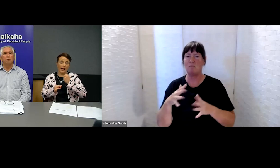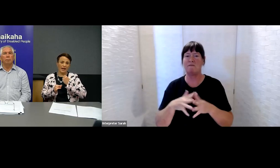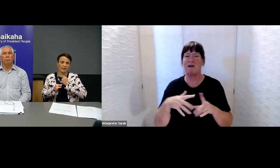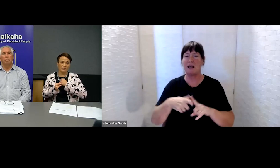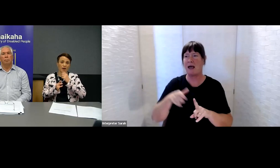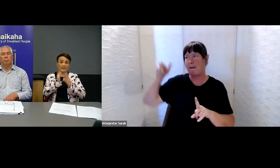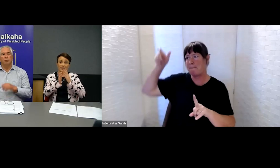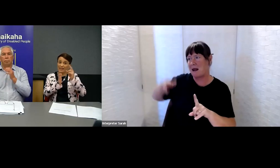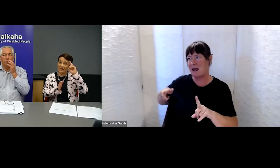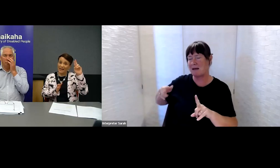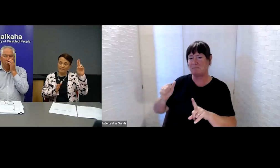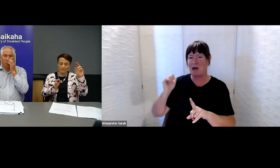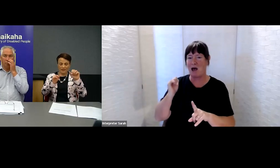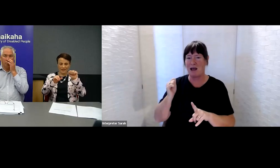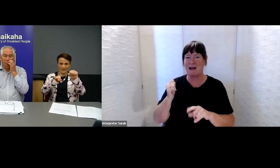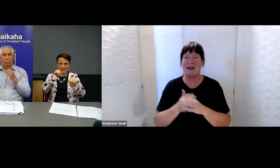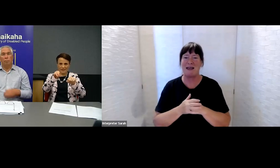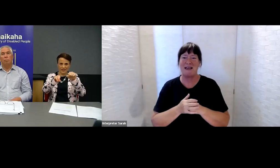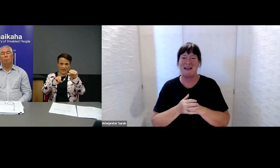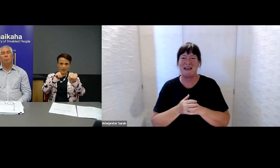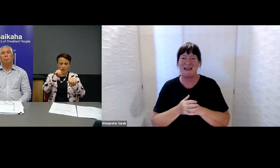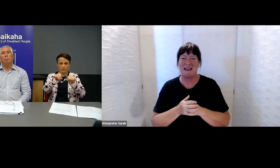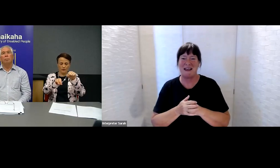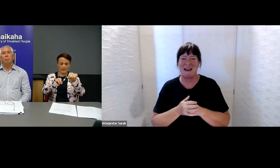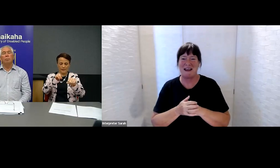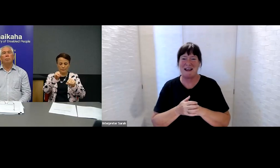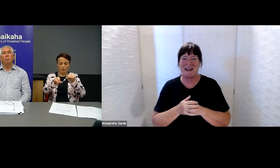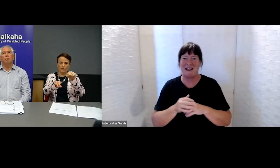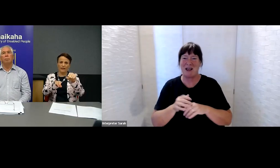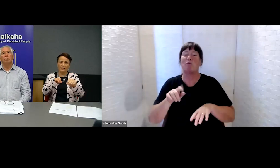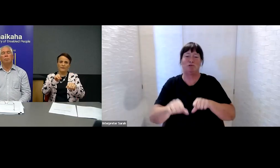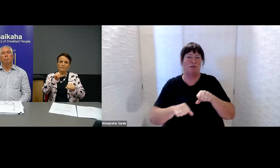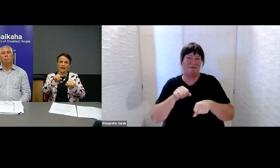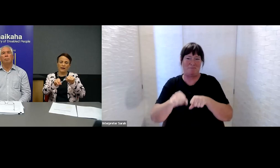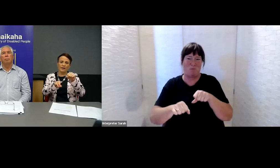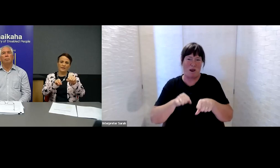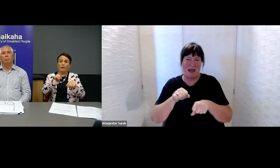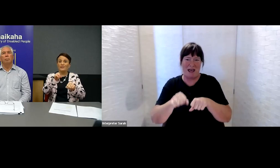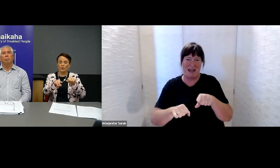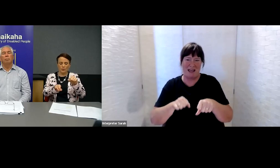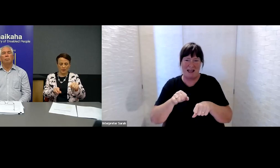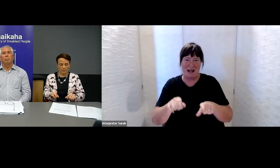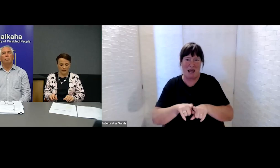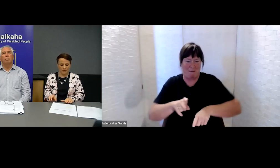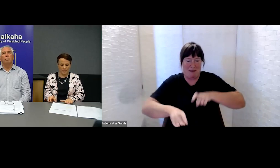and my sign name is two fists moving as bicycle pedals.